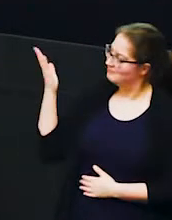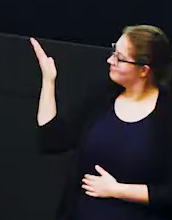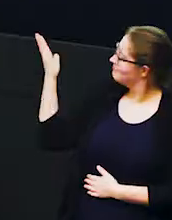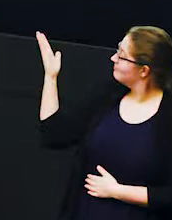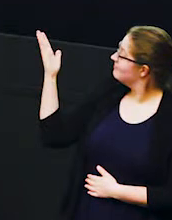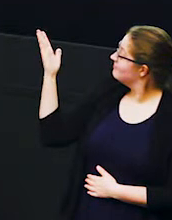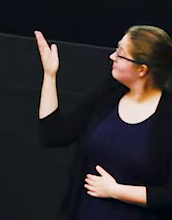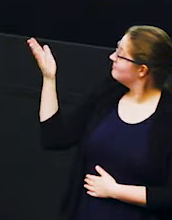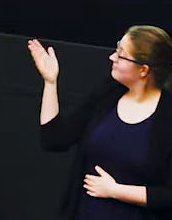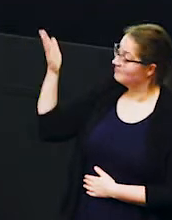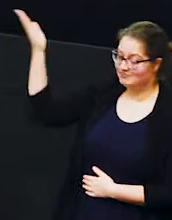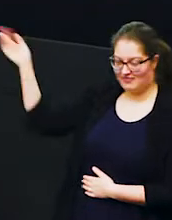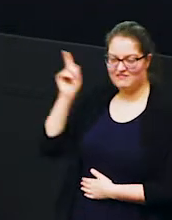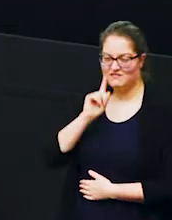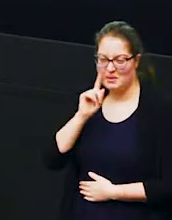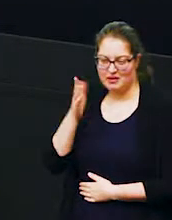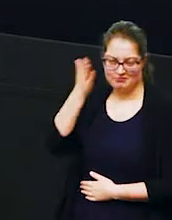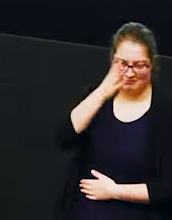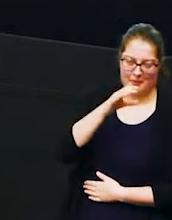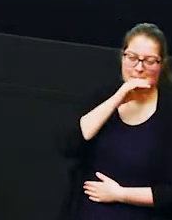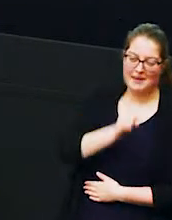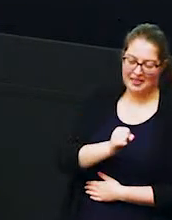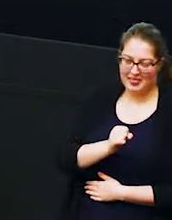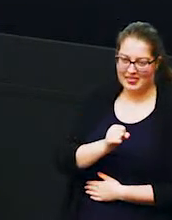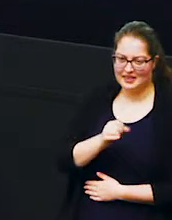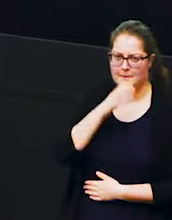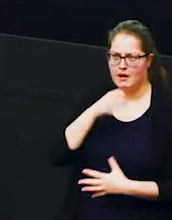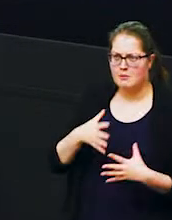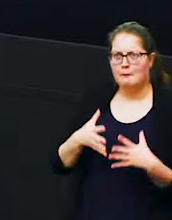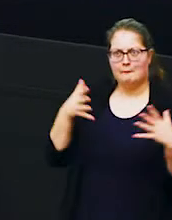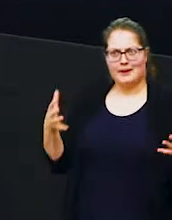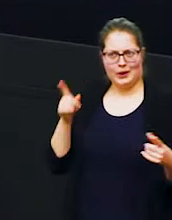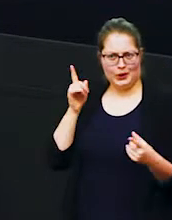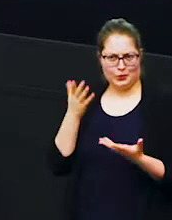you've got the female and on the right is the male and this male is much bigger than this female and